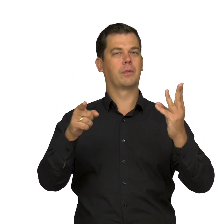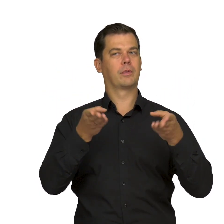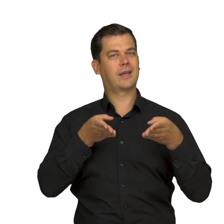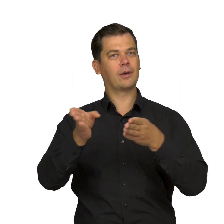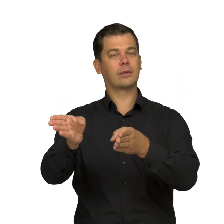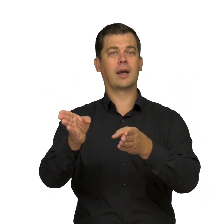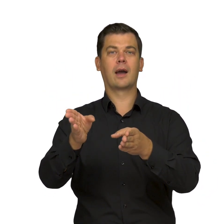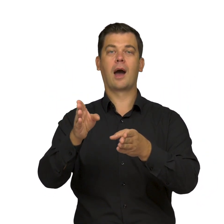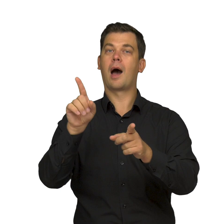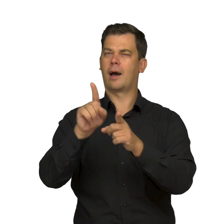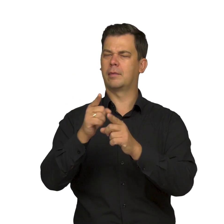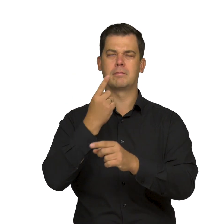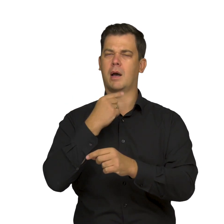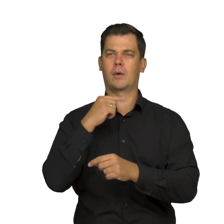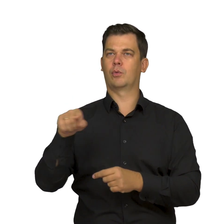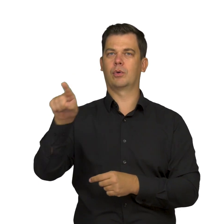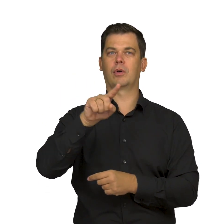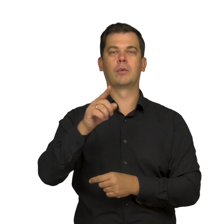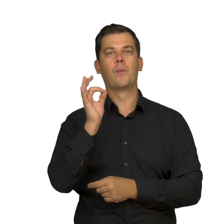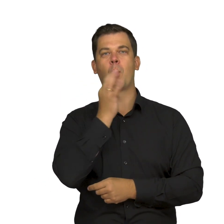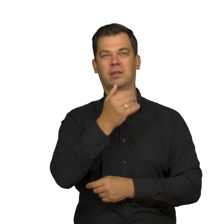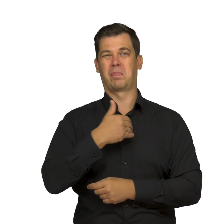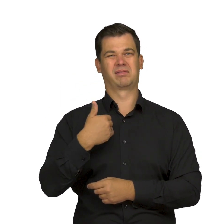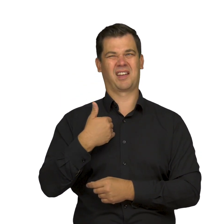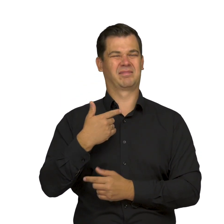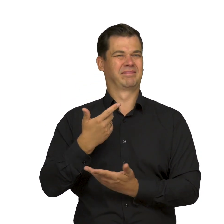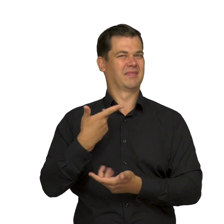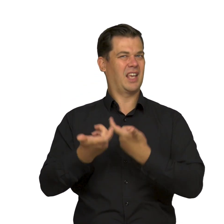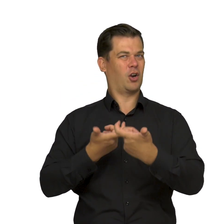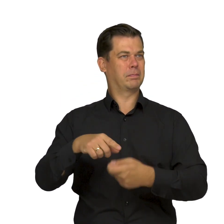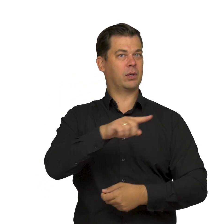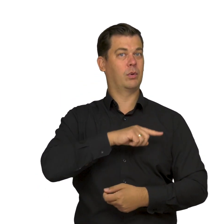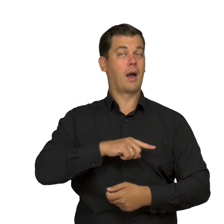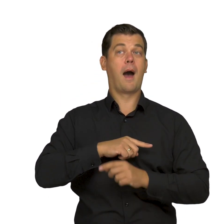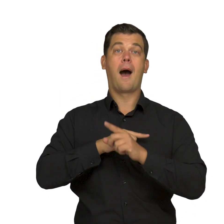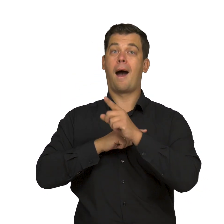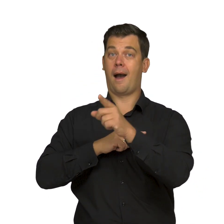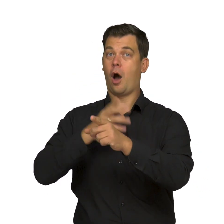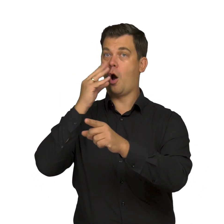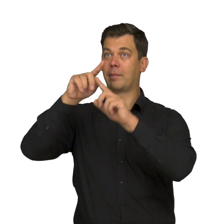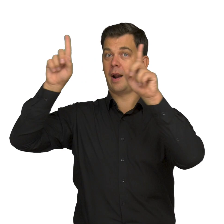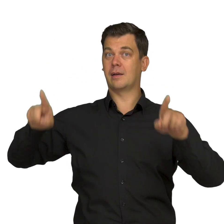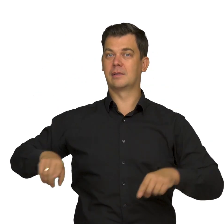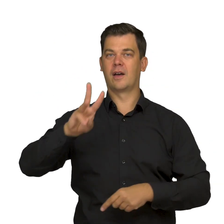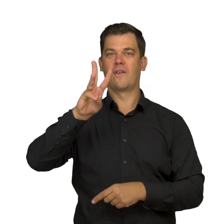and rather rare in the oeuvre of Młoda Polska (Young Poland) but visible in this painting by Wojciech Weiss.